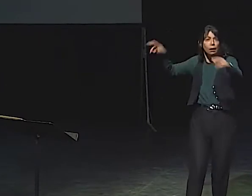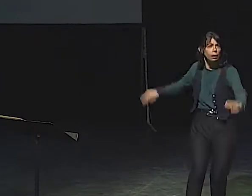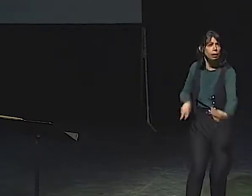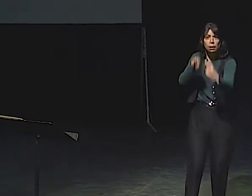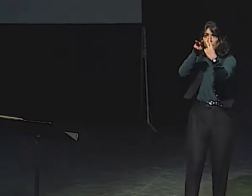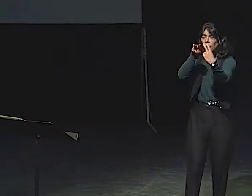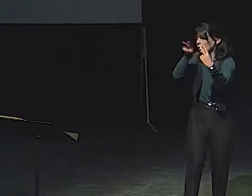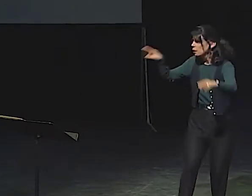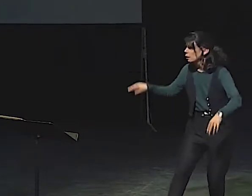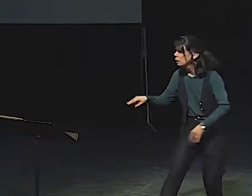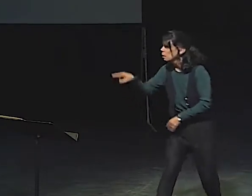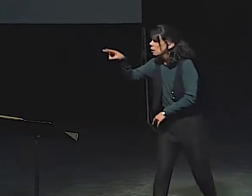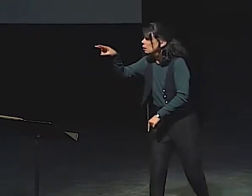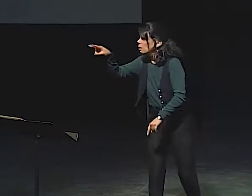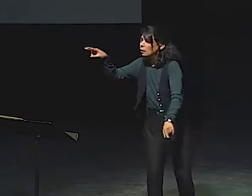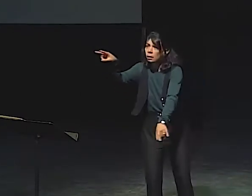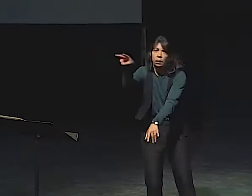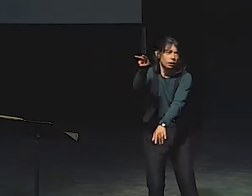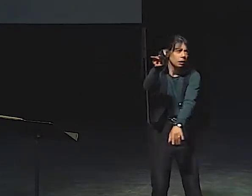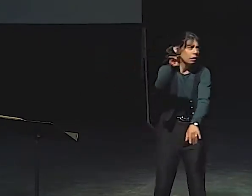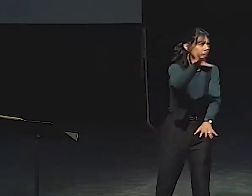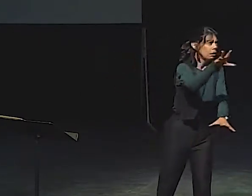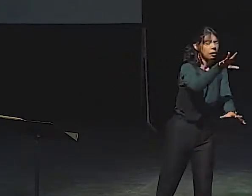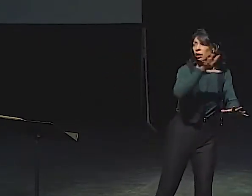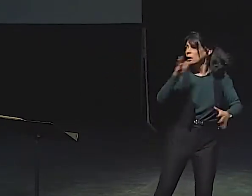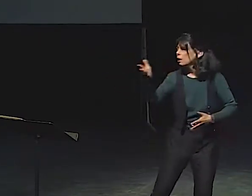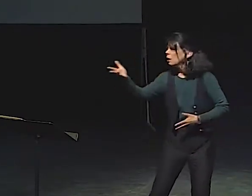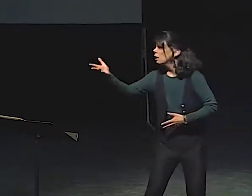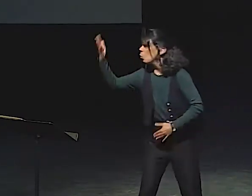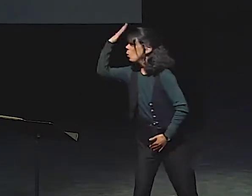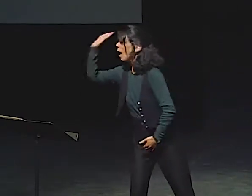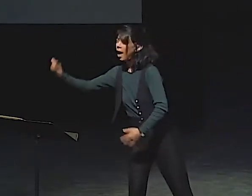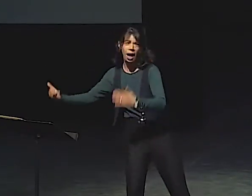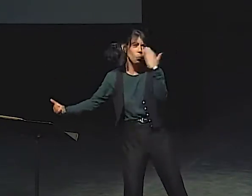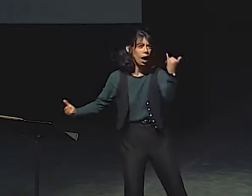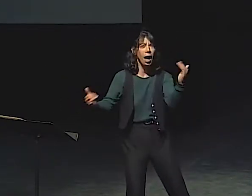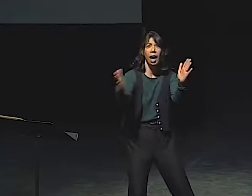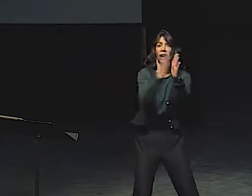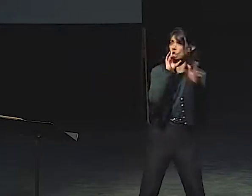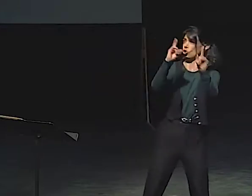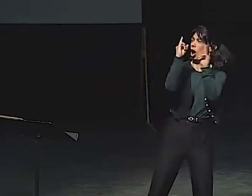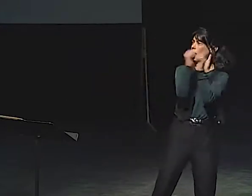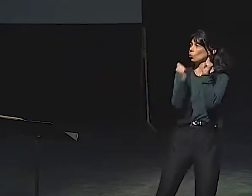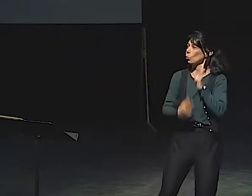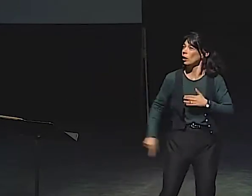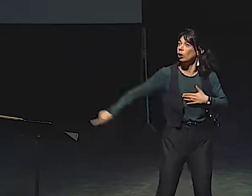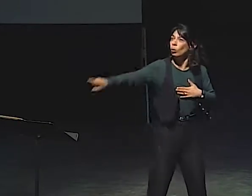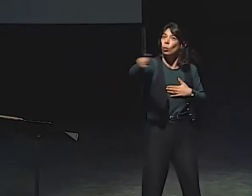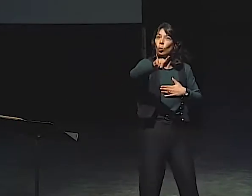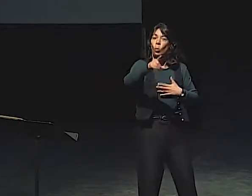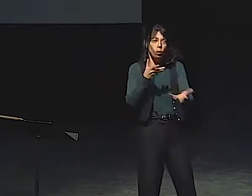JULIANNA CROSSES IT AND LOOKS AT PEOPLE, LOOKS DIRECTLY--